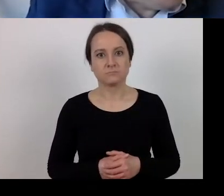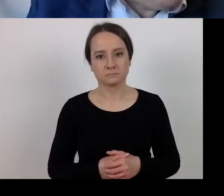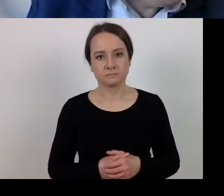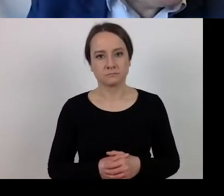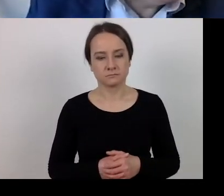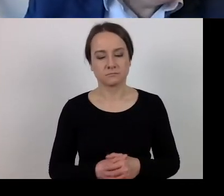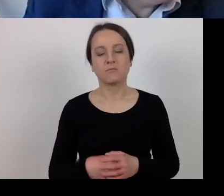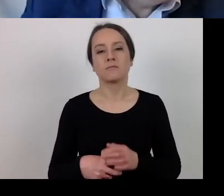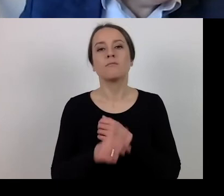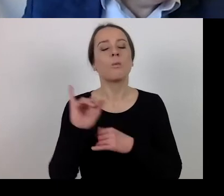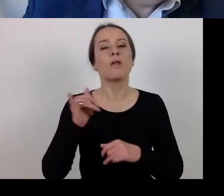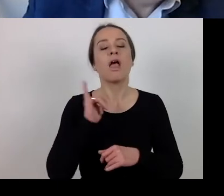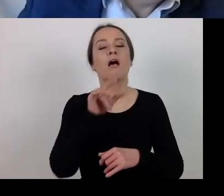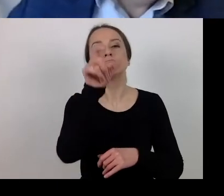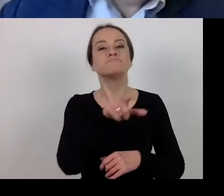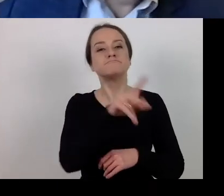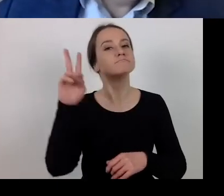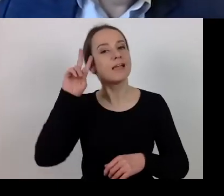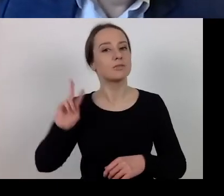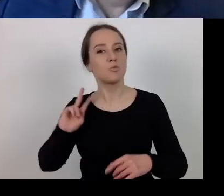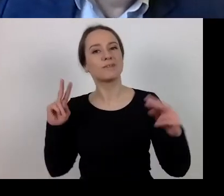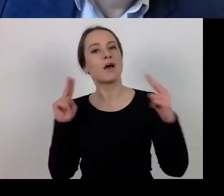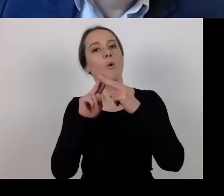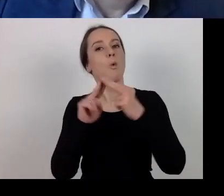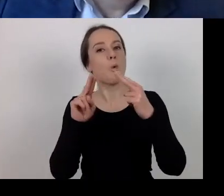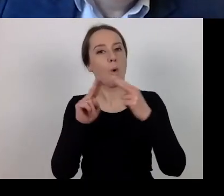and pass on the relevant documents